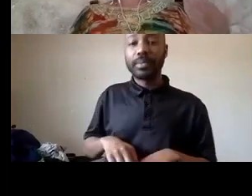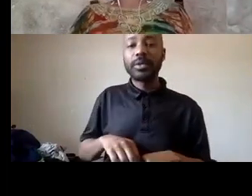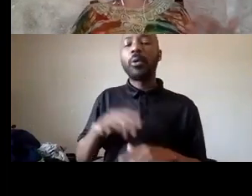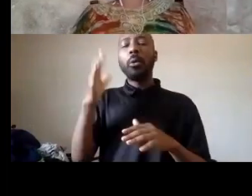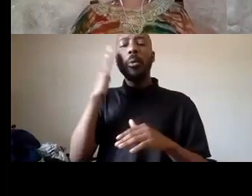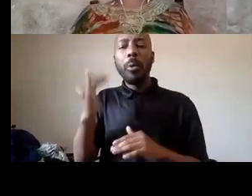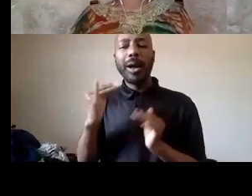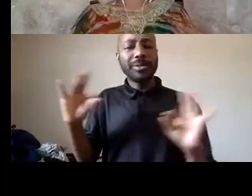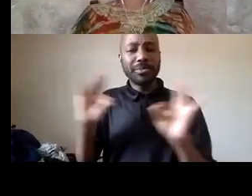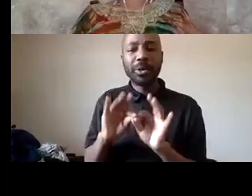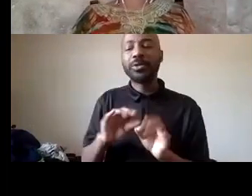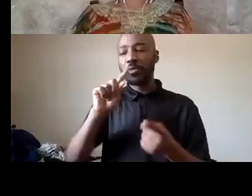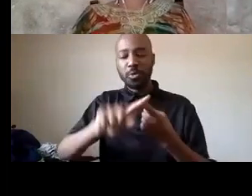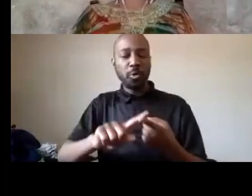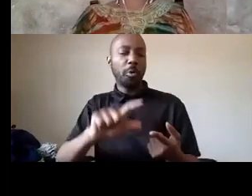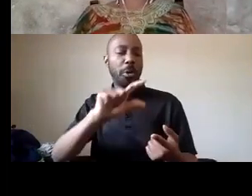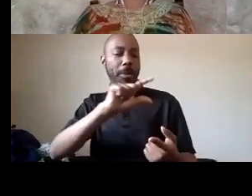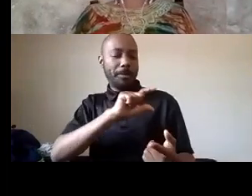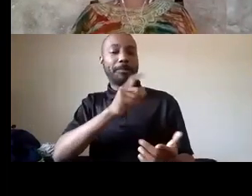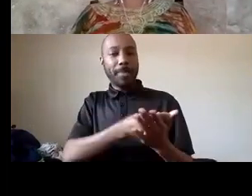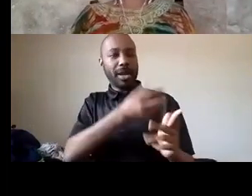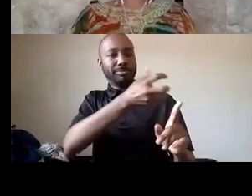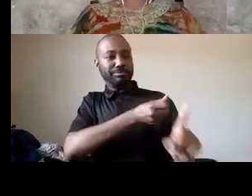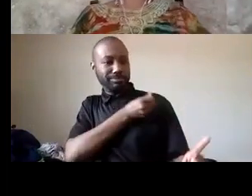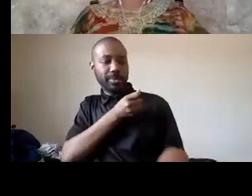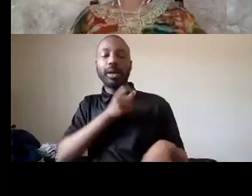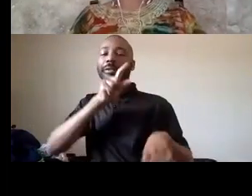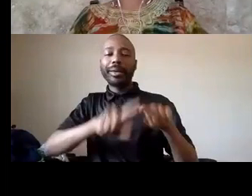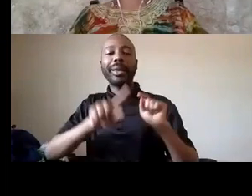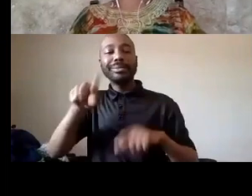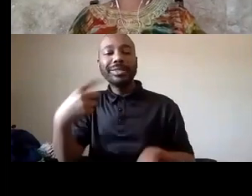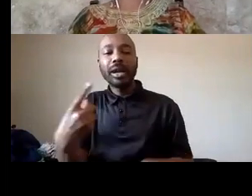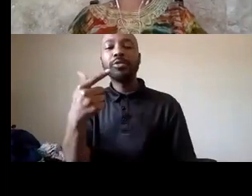simply chant george floyd's name without also saying the system of policing that